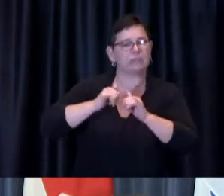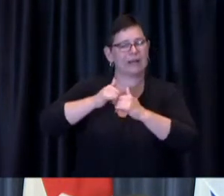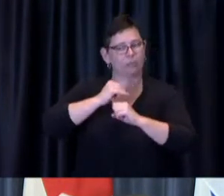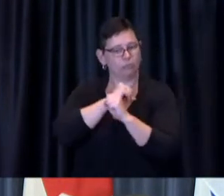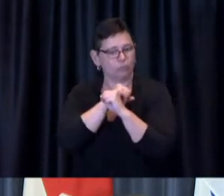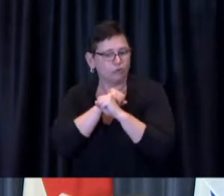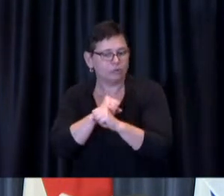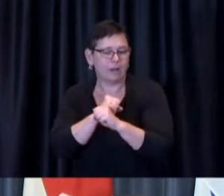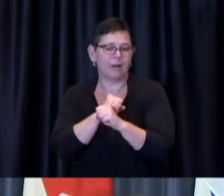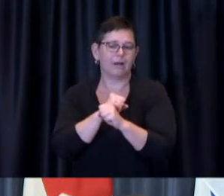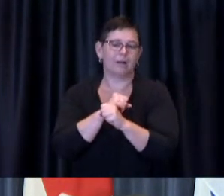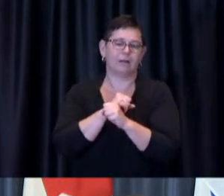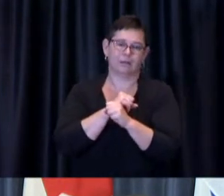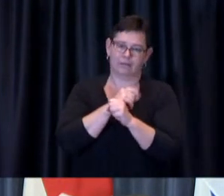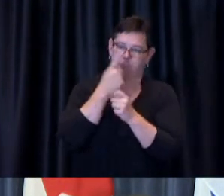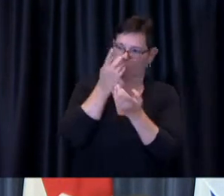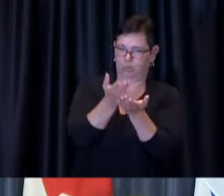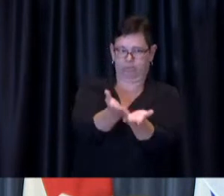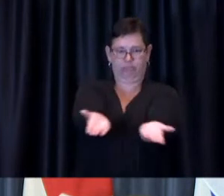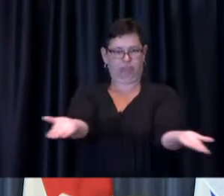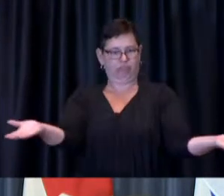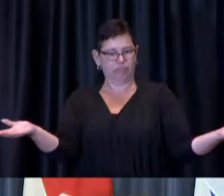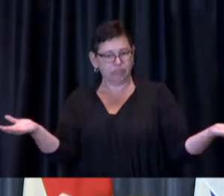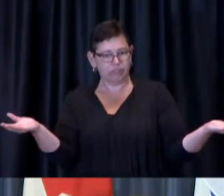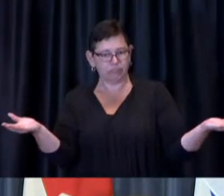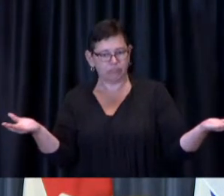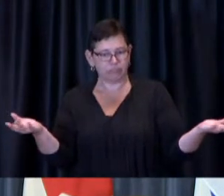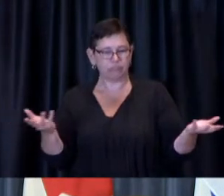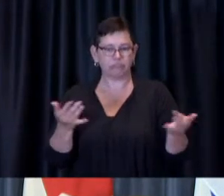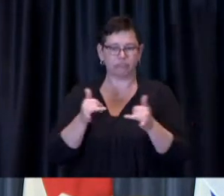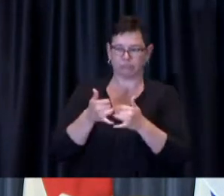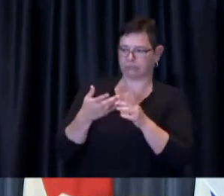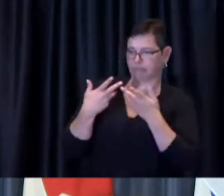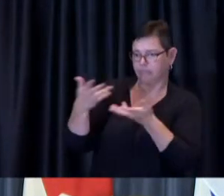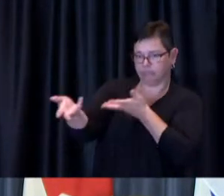and others who have interaction with uh public servants those are discussions that are under